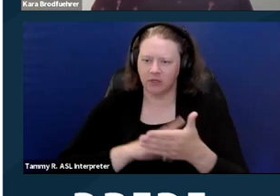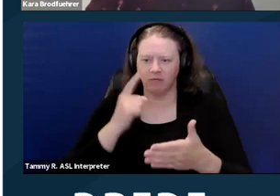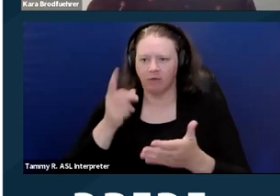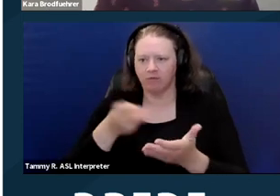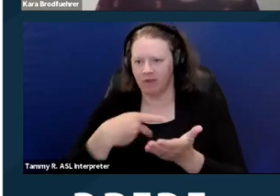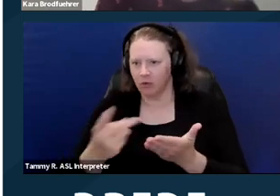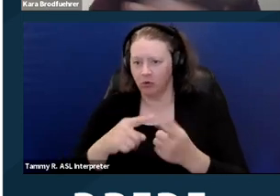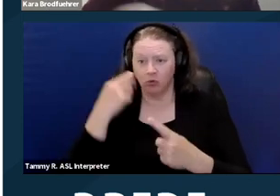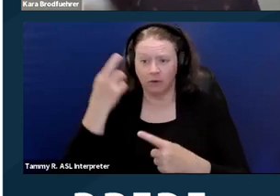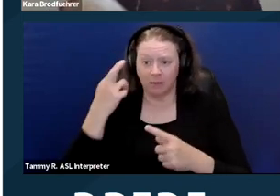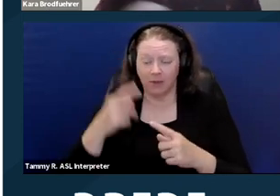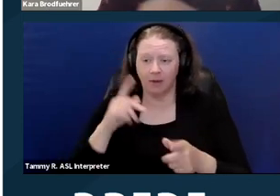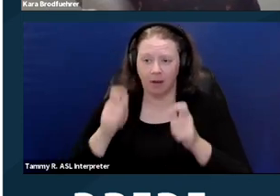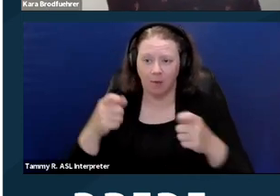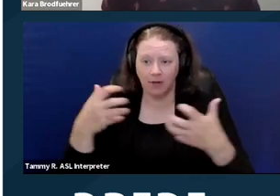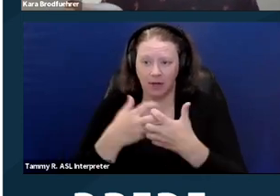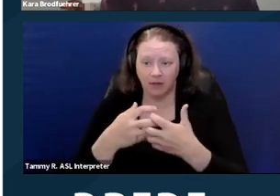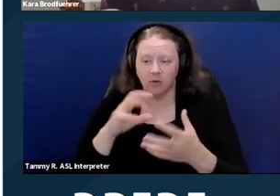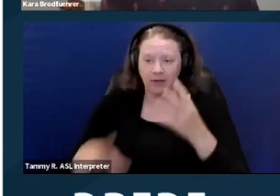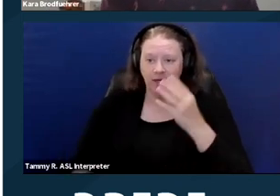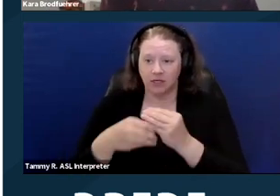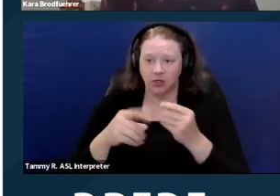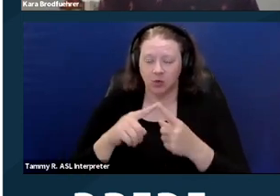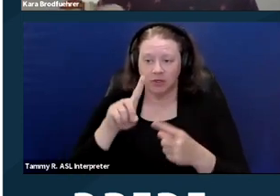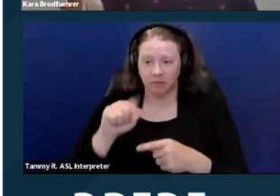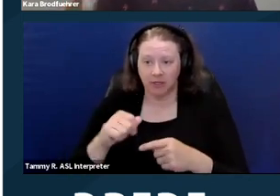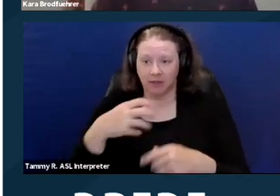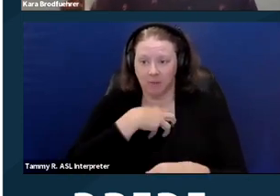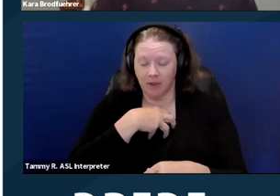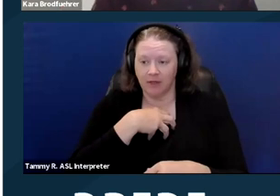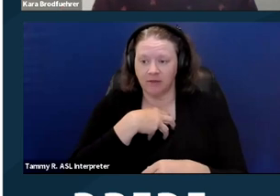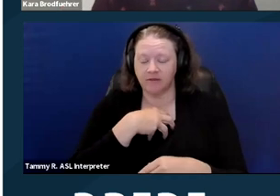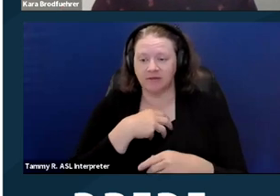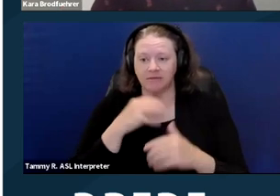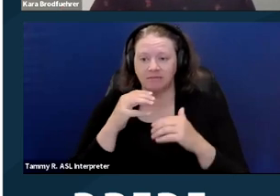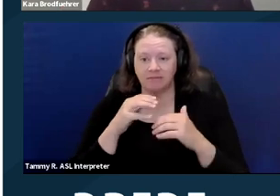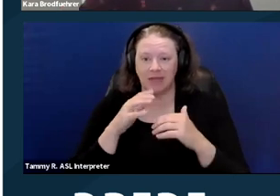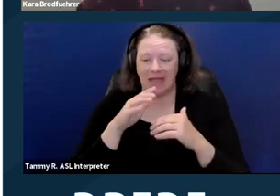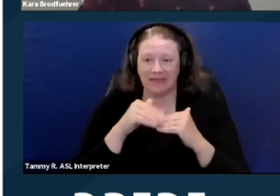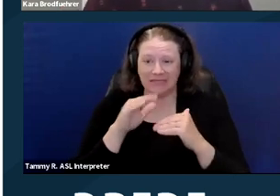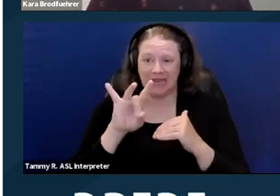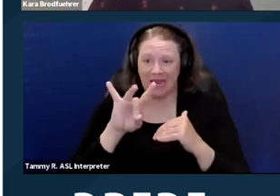So we also, in addition to those disability complaints, at least 8% of them but I'm sure more